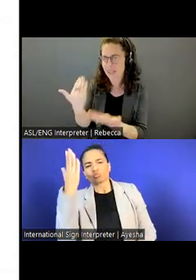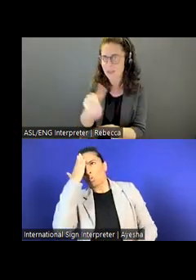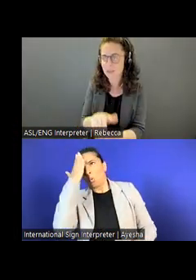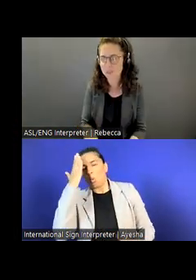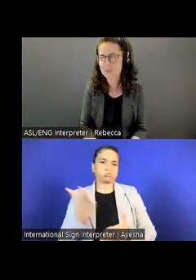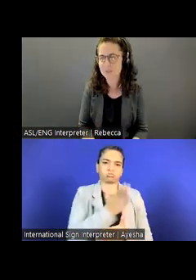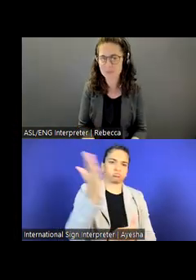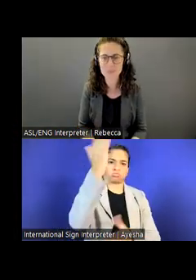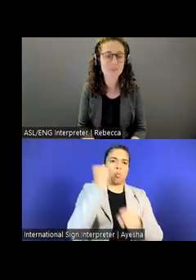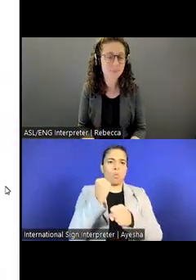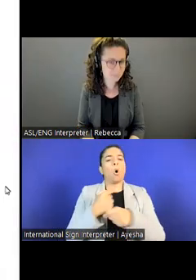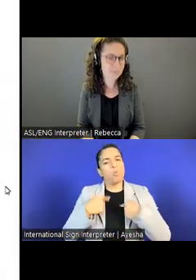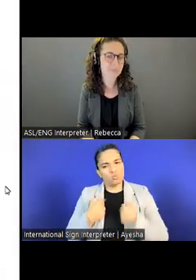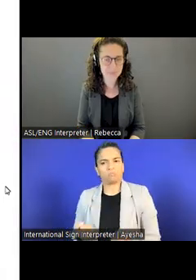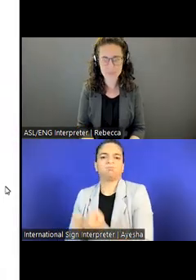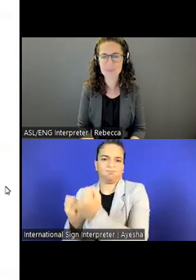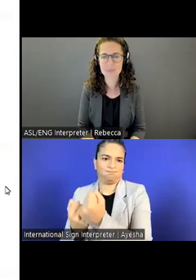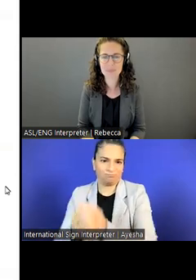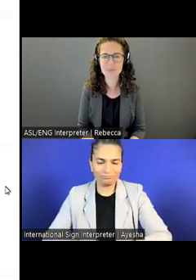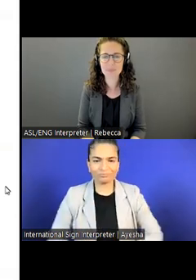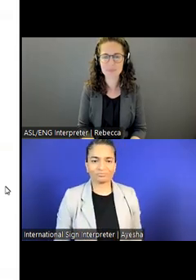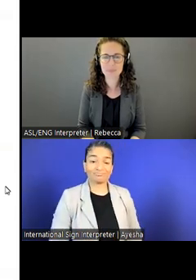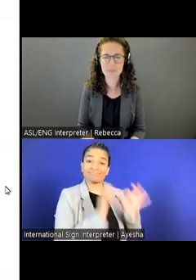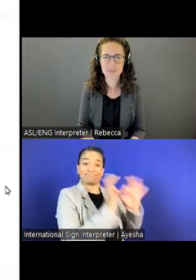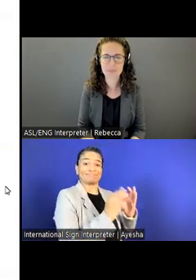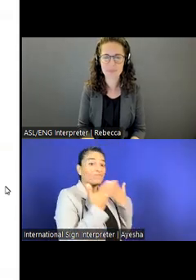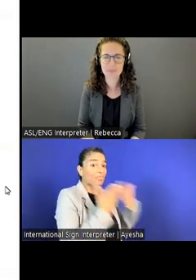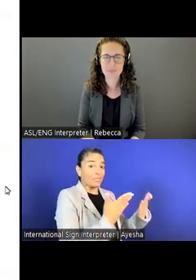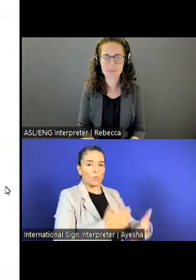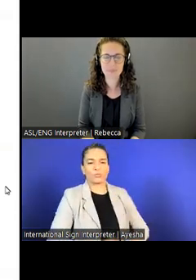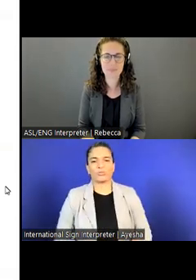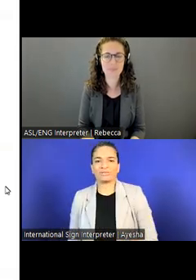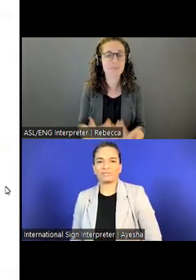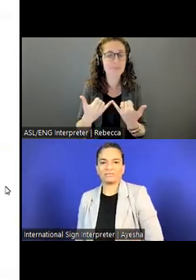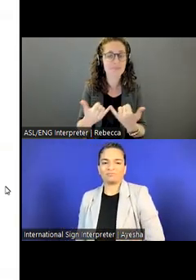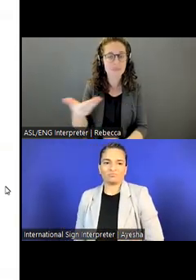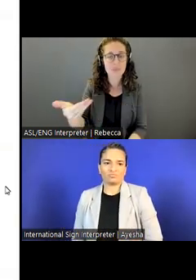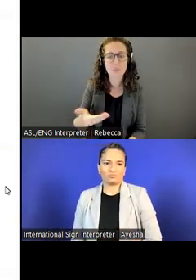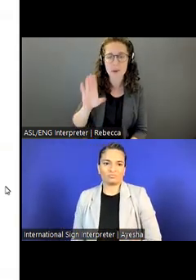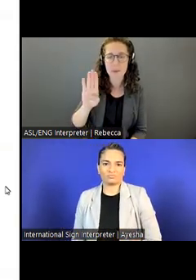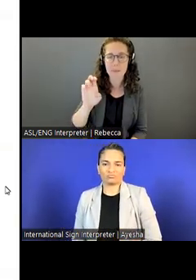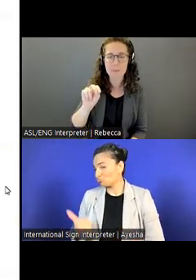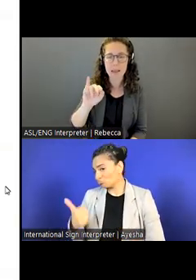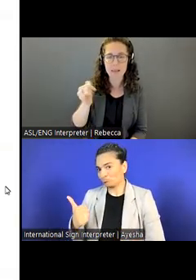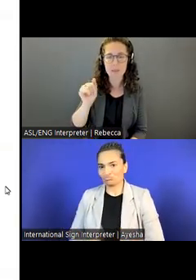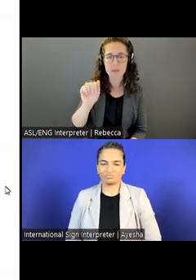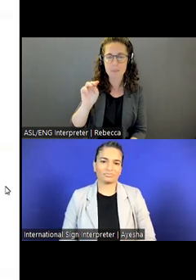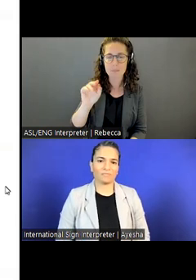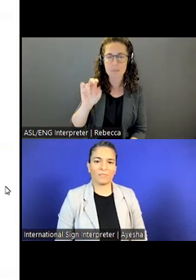Ashley Holben: And now I'd like to welcome Benjamin from American Councils to join. Welcome, Benjamin.